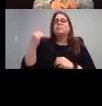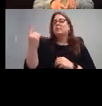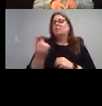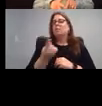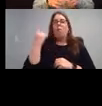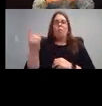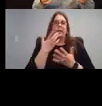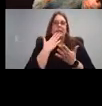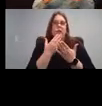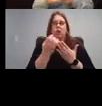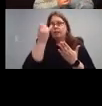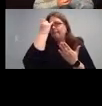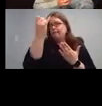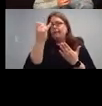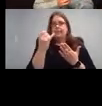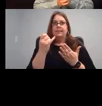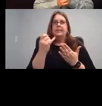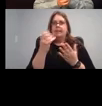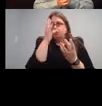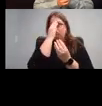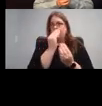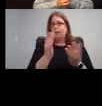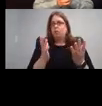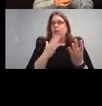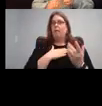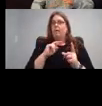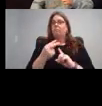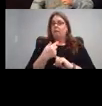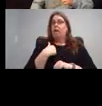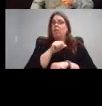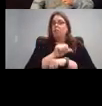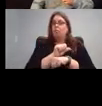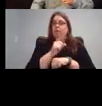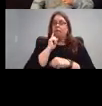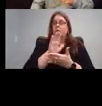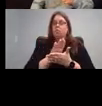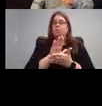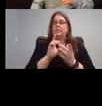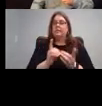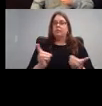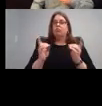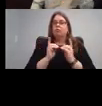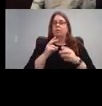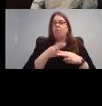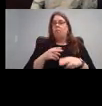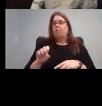so you know, sort of where I'm coming from I do work for a school district called San Juan Unified and however, they are not paying m